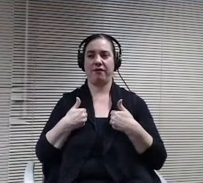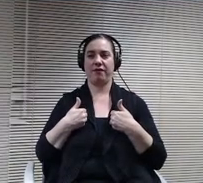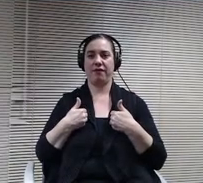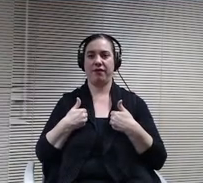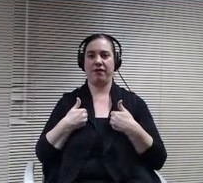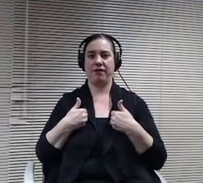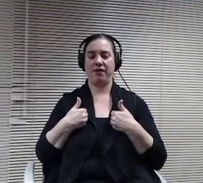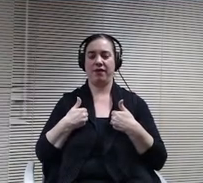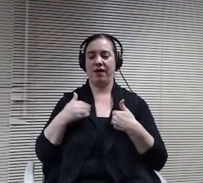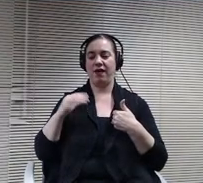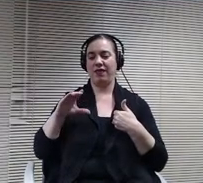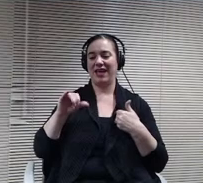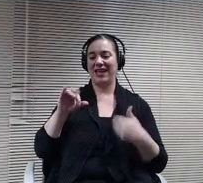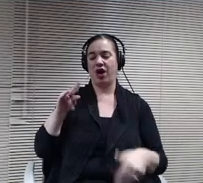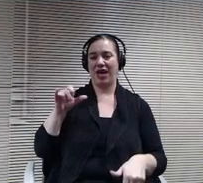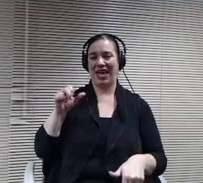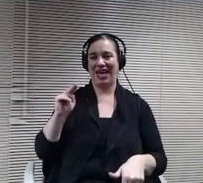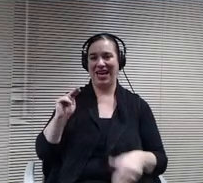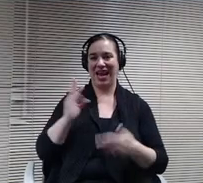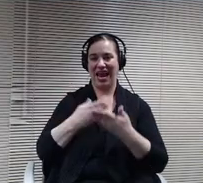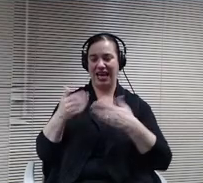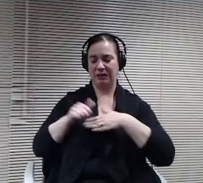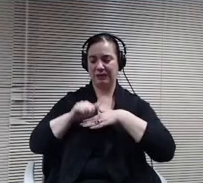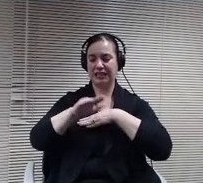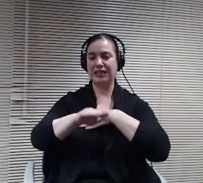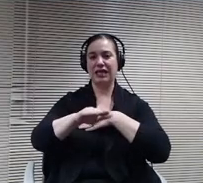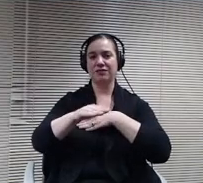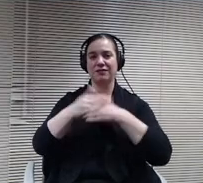you earlier today. I believe that's right, yes.